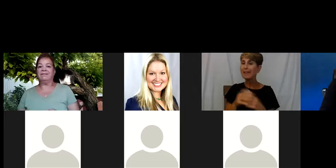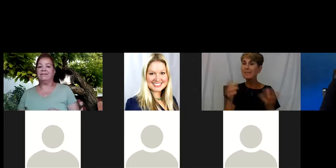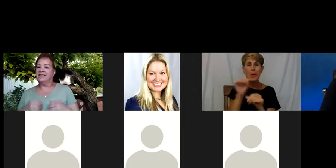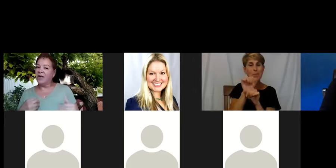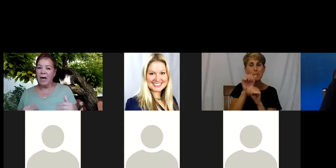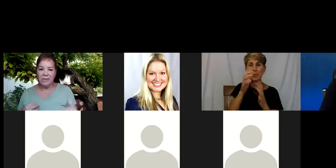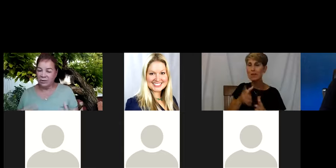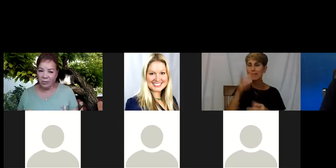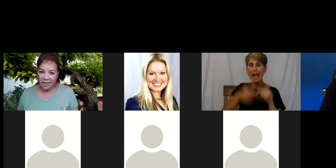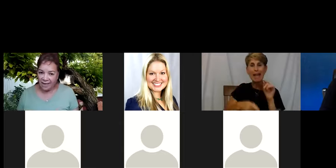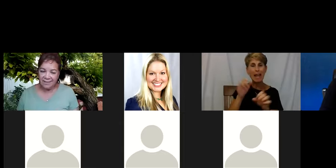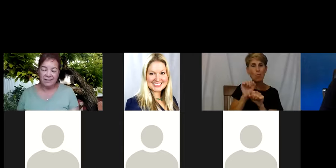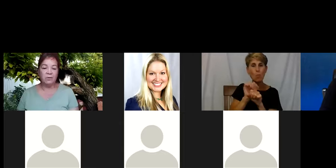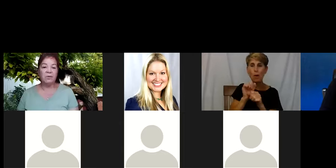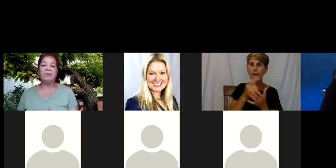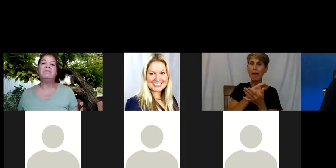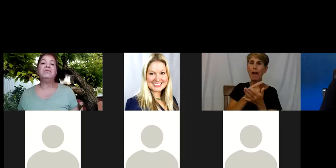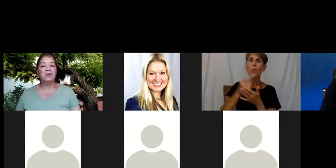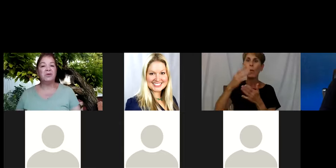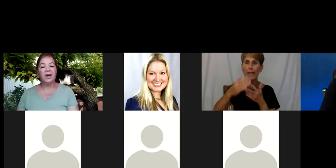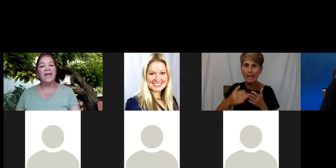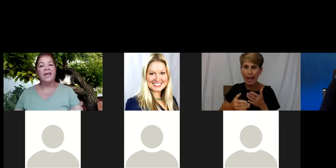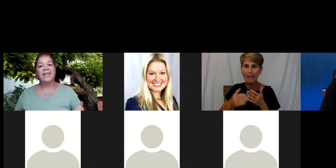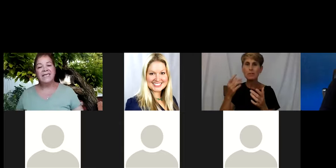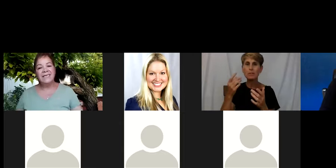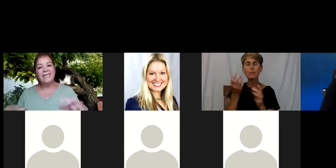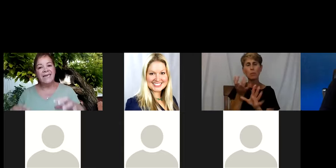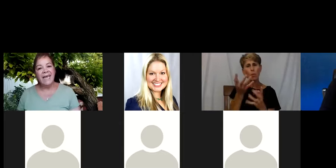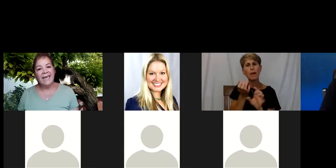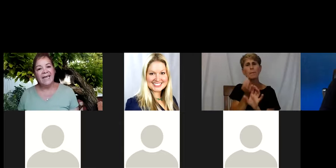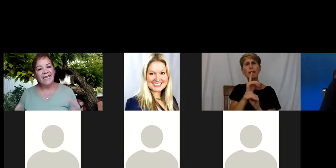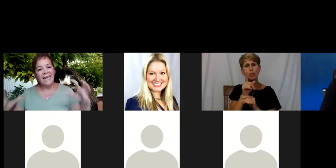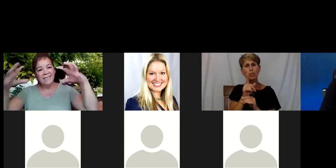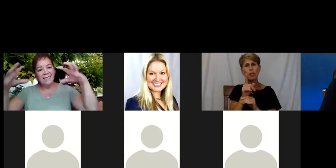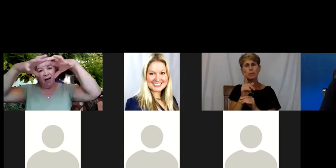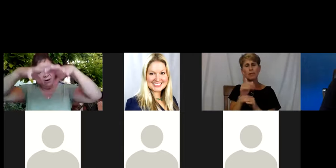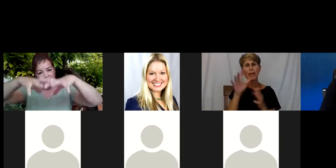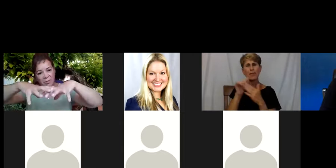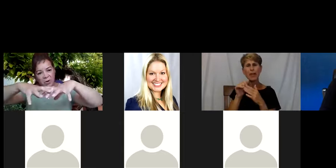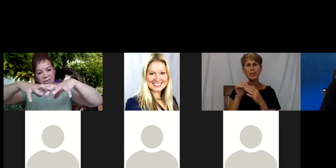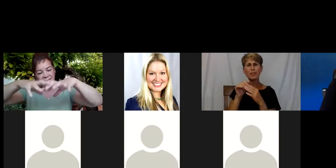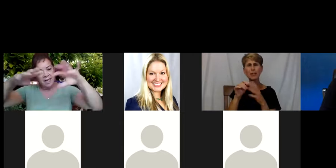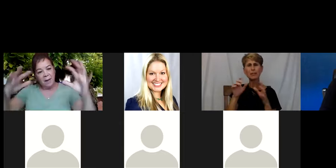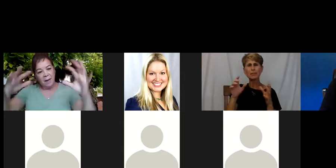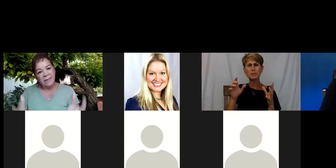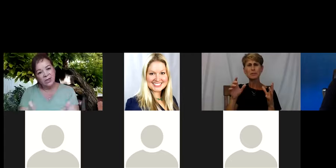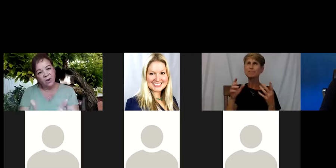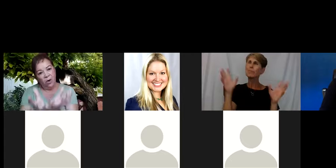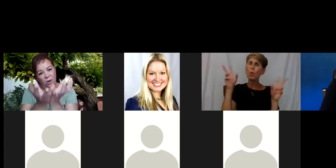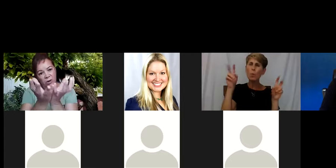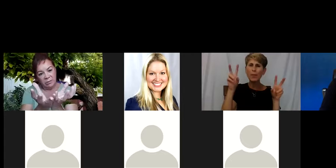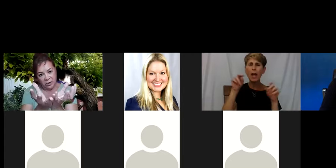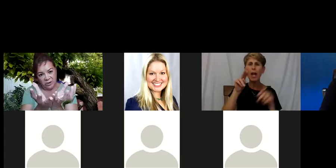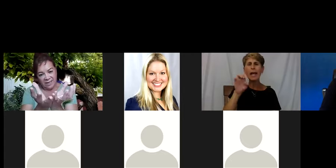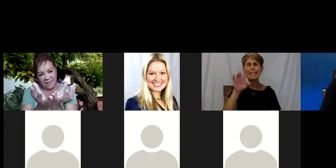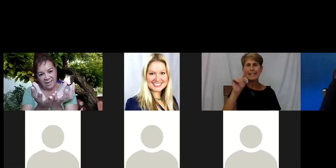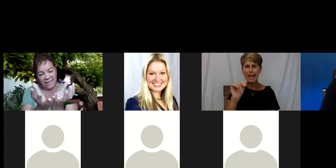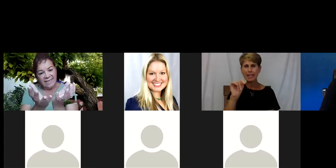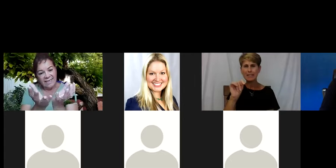and stuff happens on the weekends. So we wanna be sure that there's a net, not to cover the person but to hold the person.